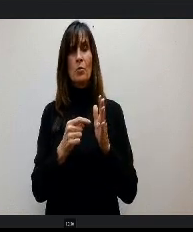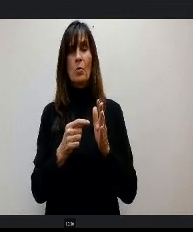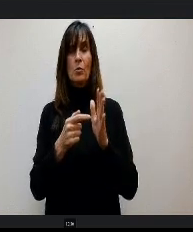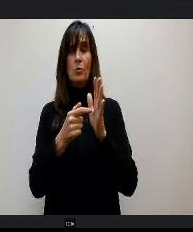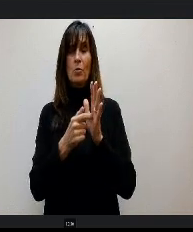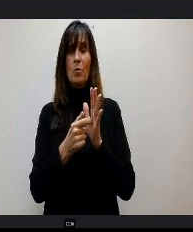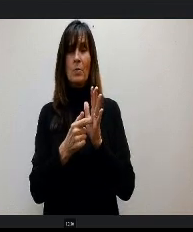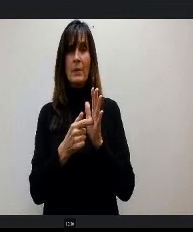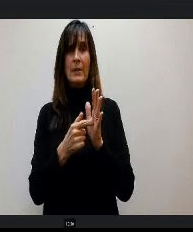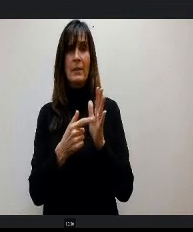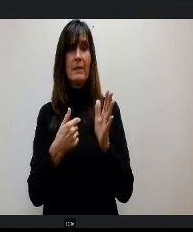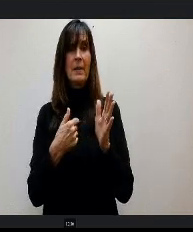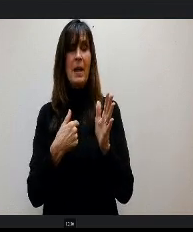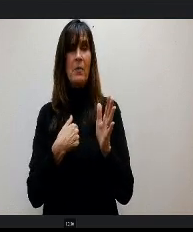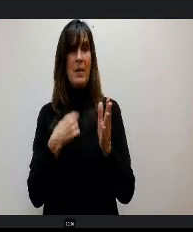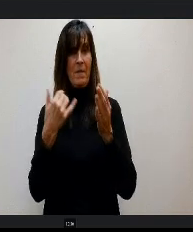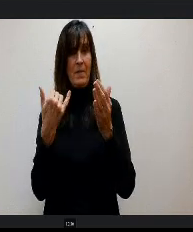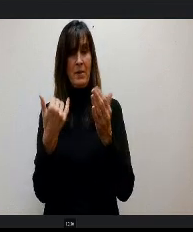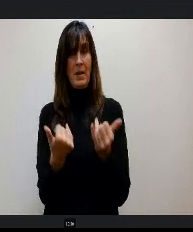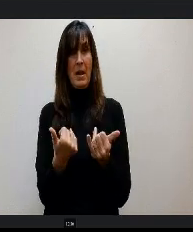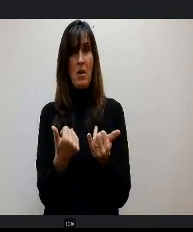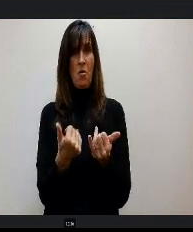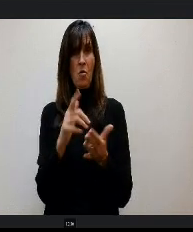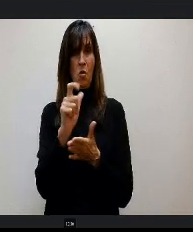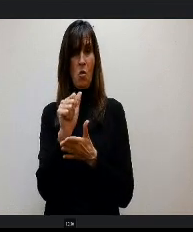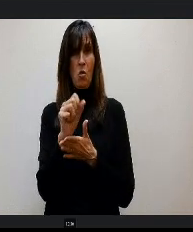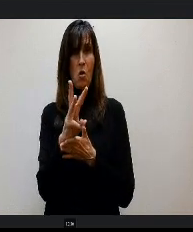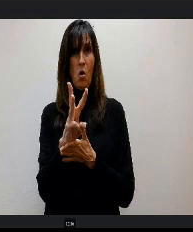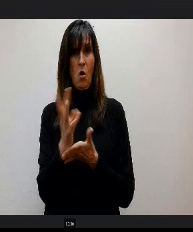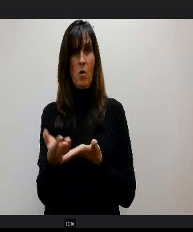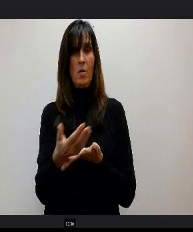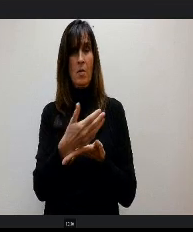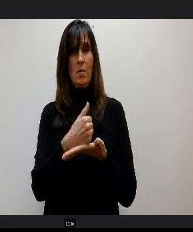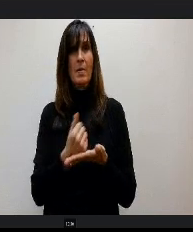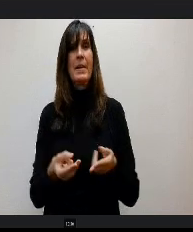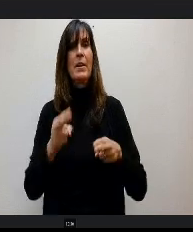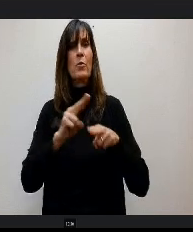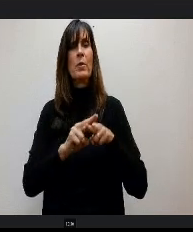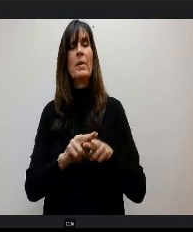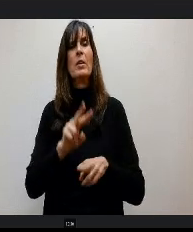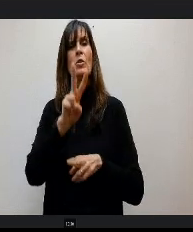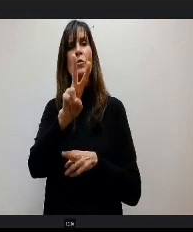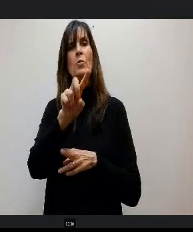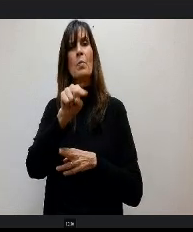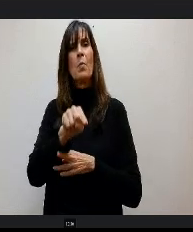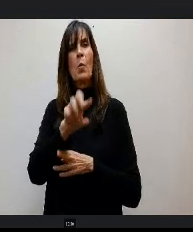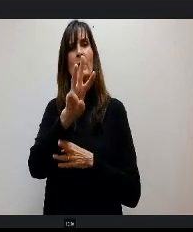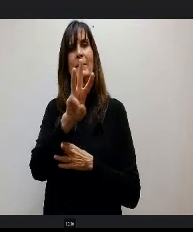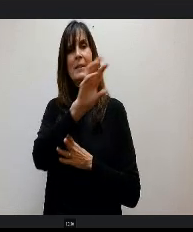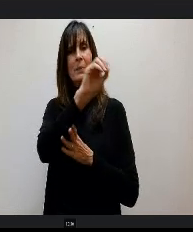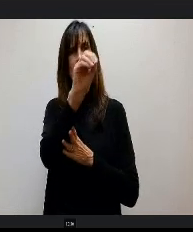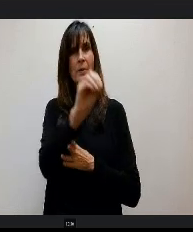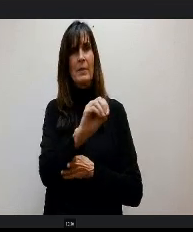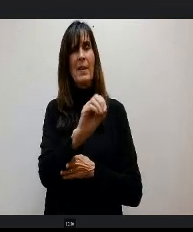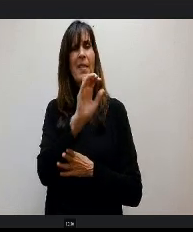the current law, that's increased by two which is the CPI projected for a year from now.